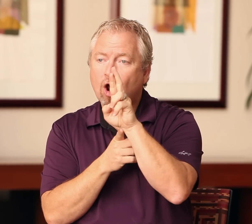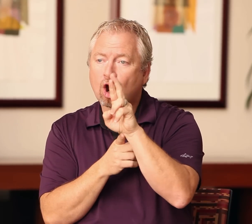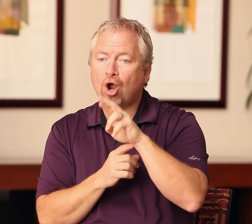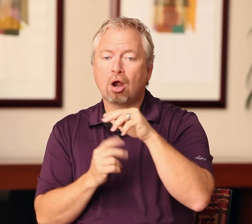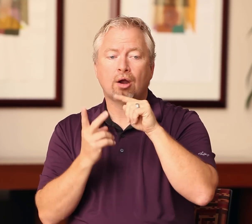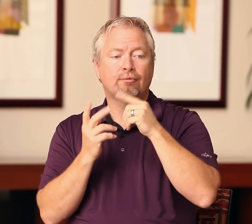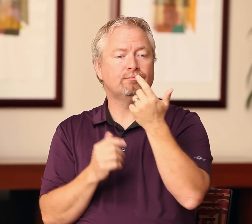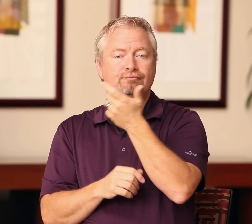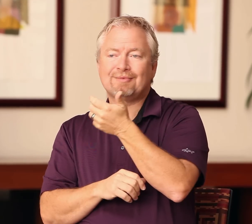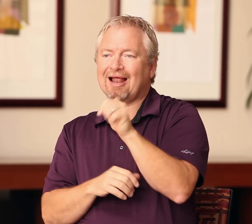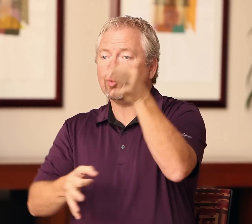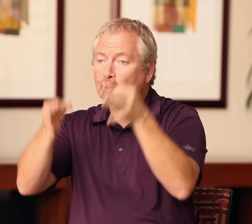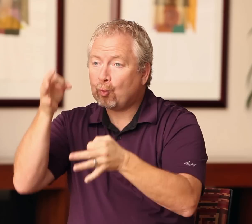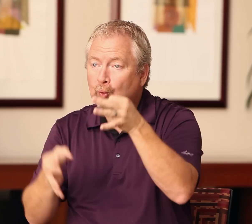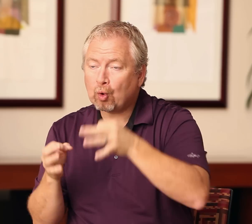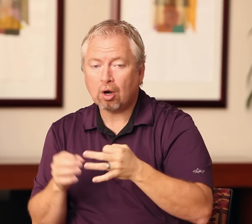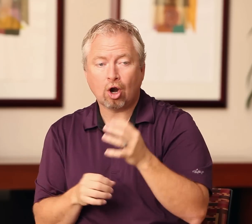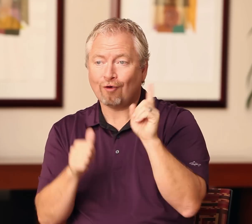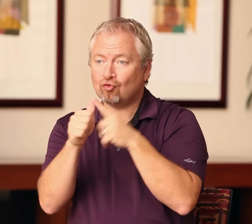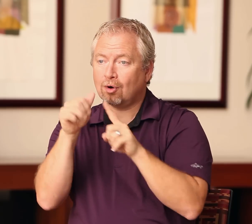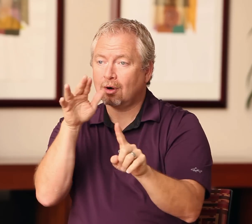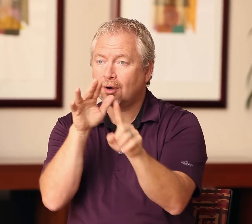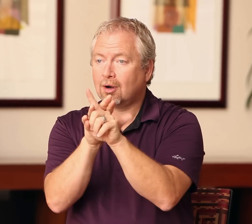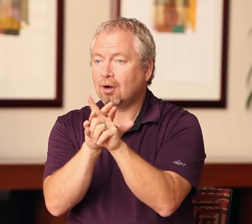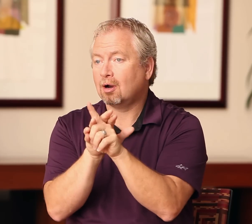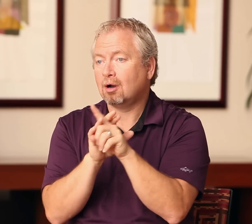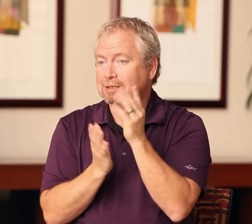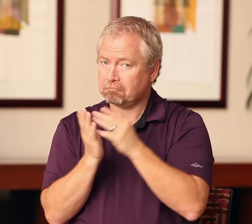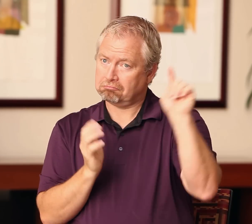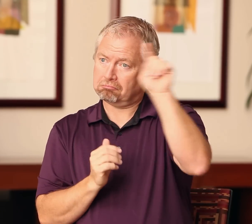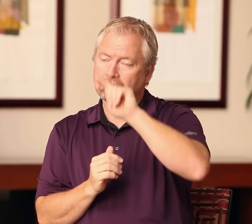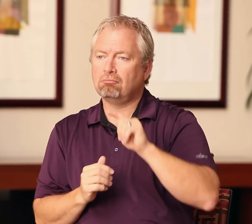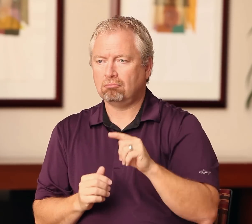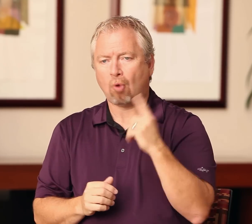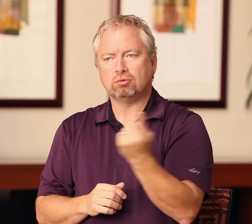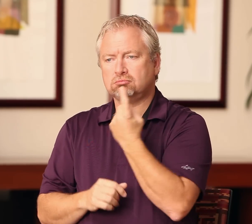in some places is to pair a deaf interpreter with a hearing interpreter. They work together as a team to assess the situation.